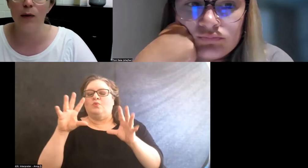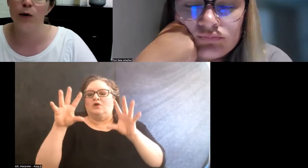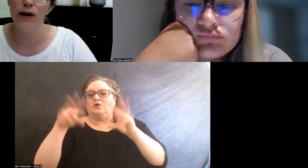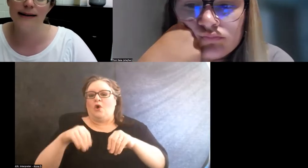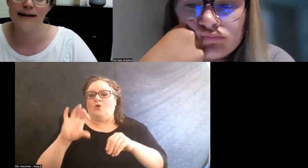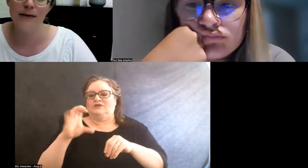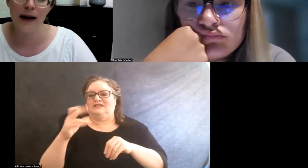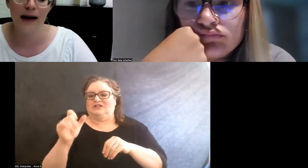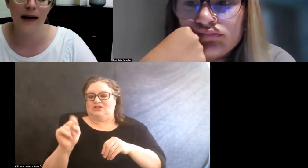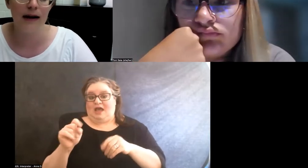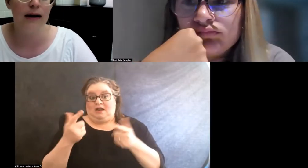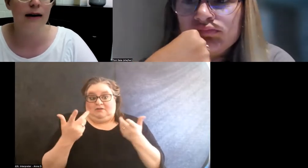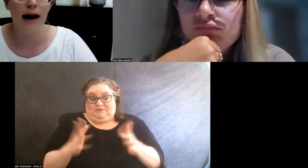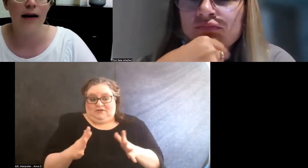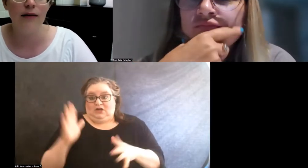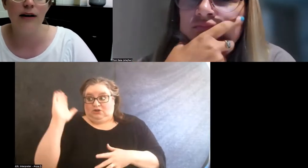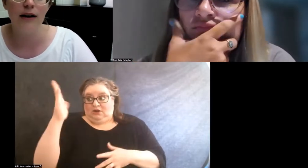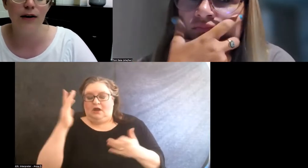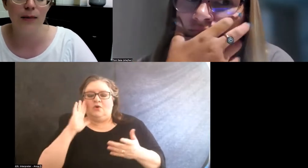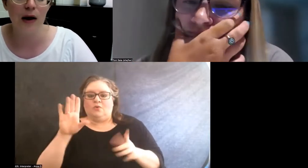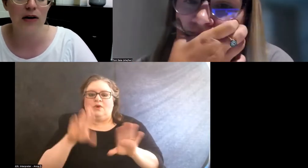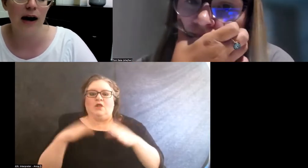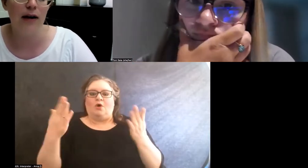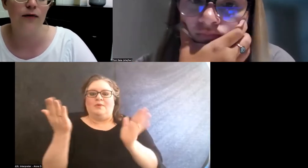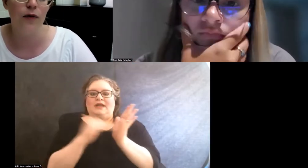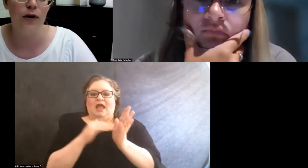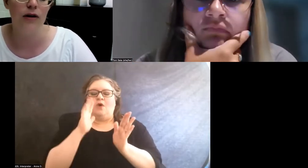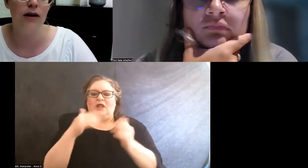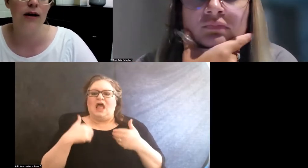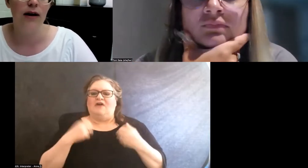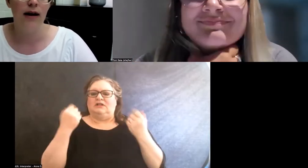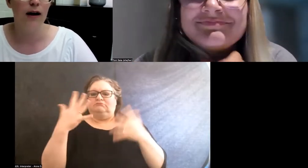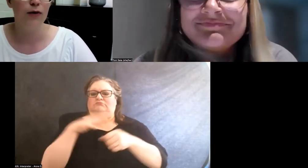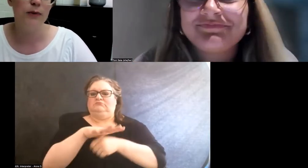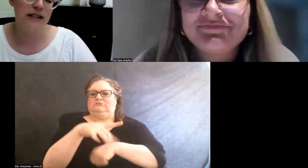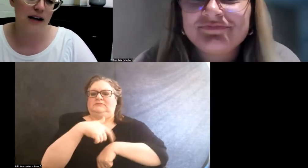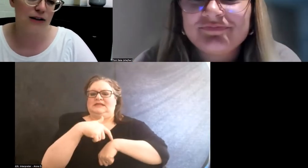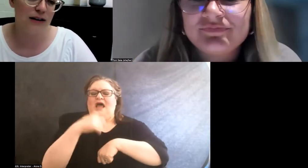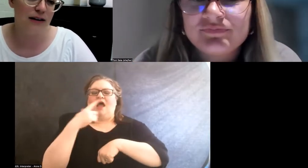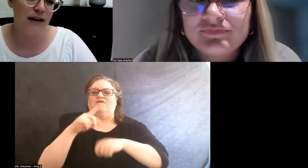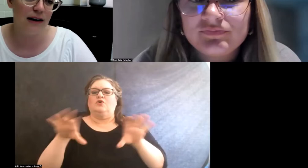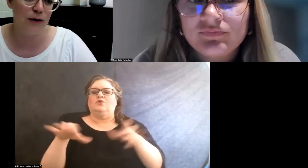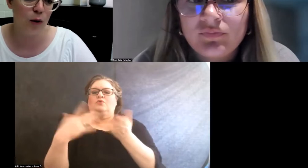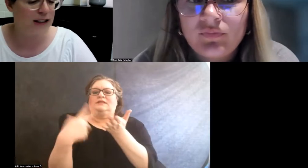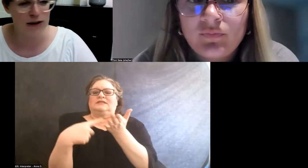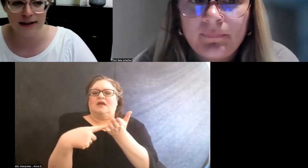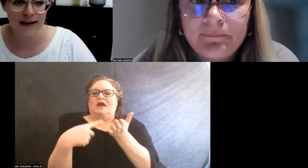and we're anticipating having a good amount of time for a group discussion and questions